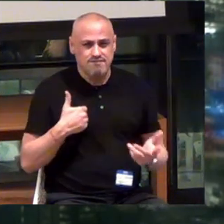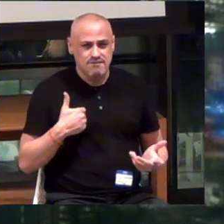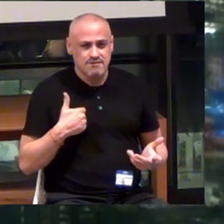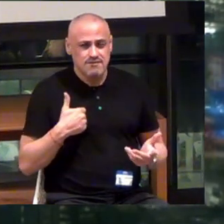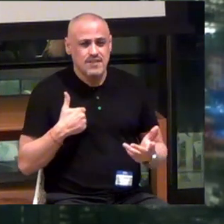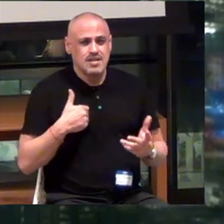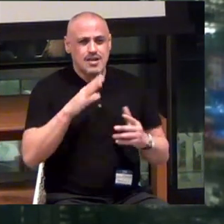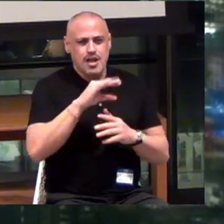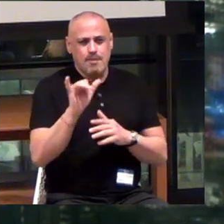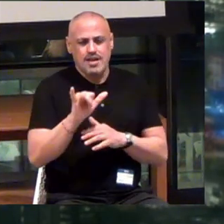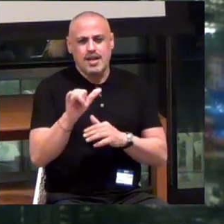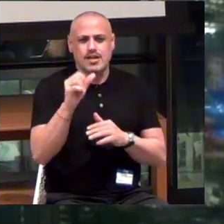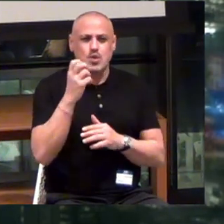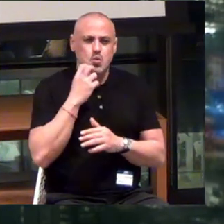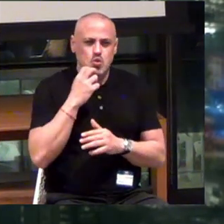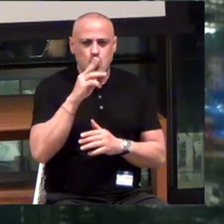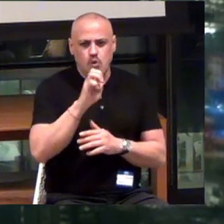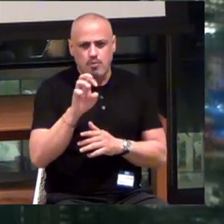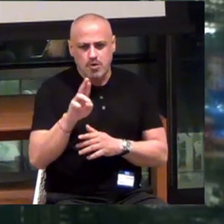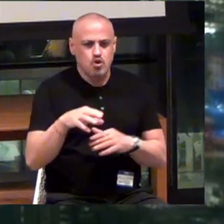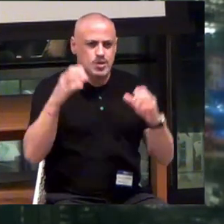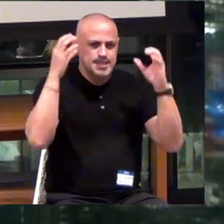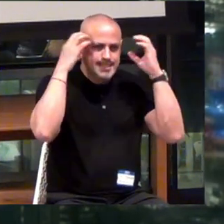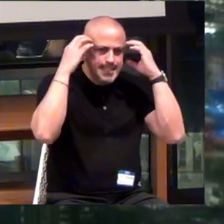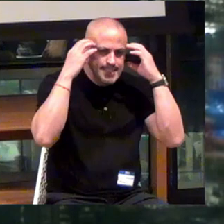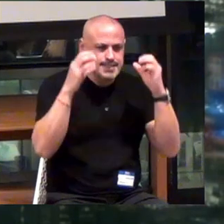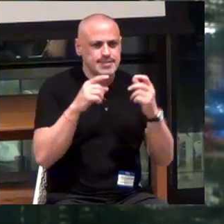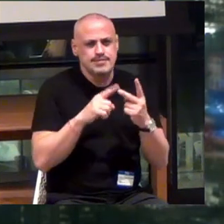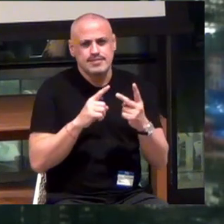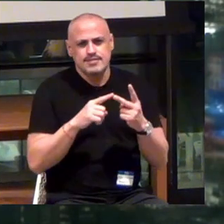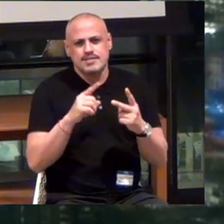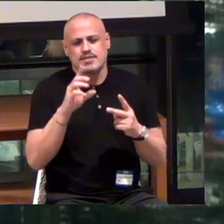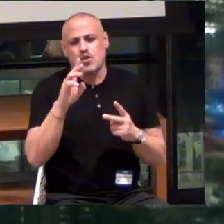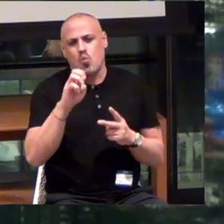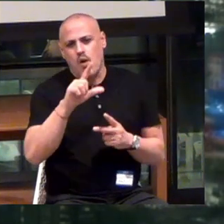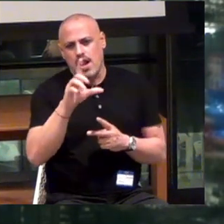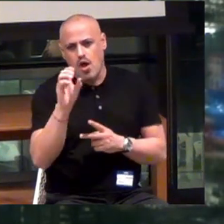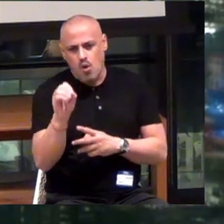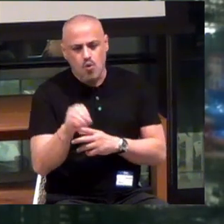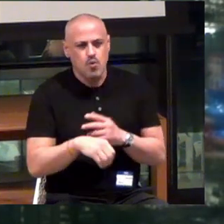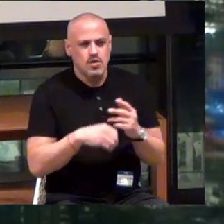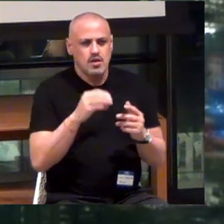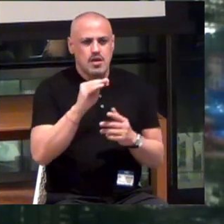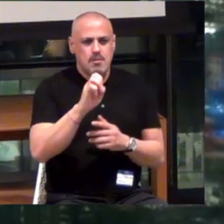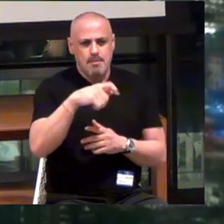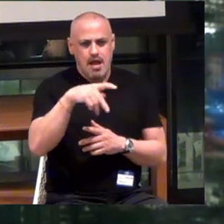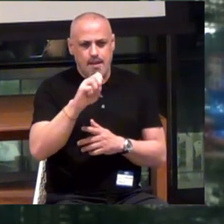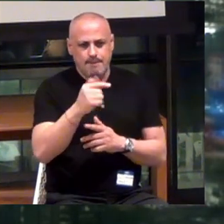Companies like Uber and Disney and Waymo and mapping companies were like...